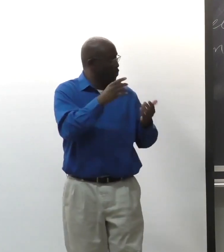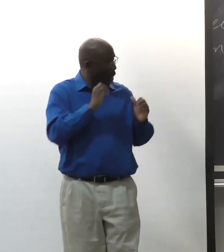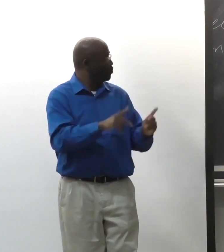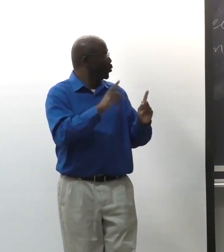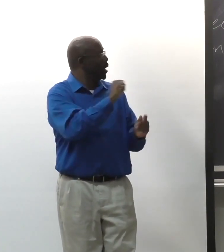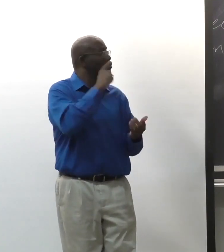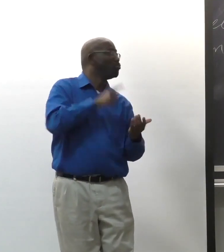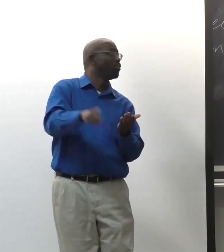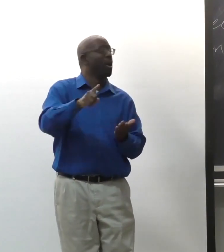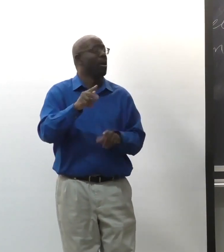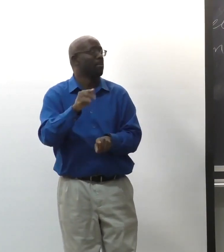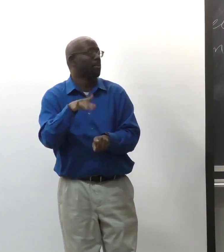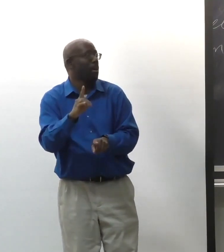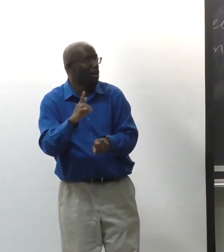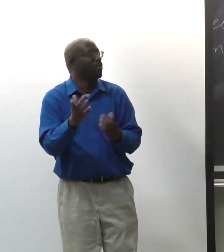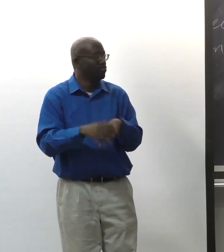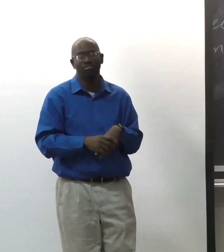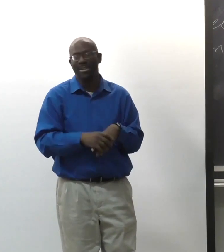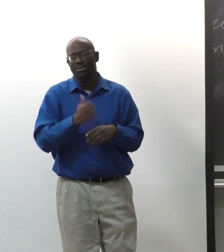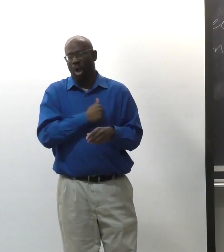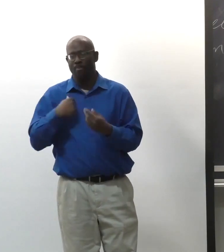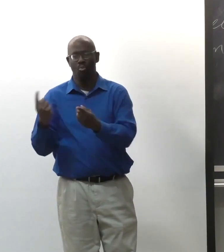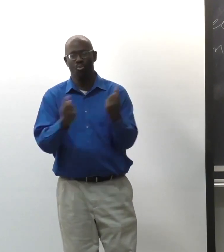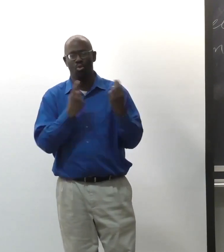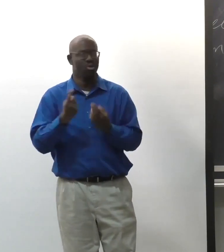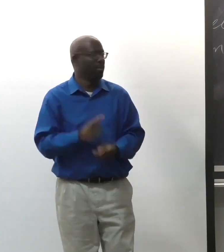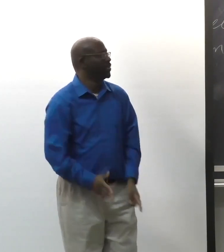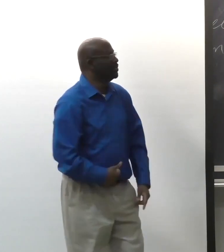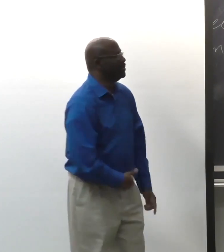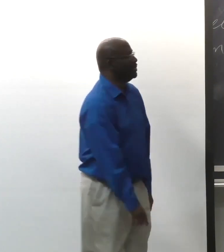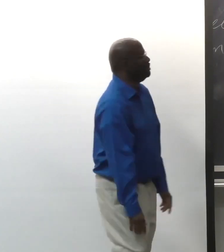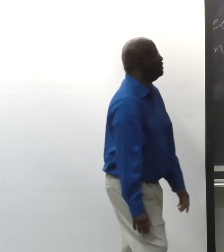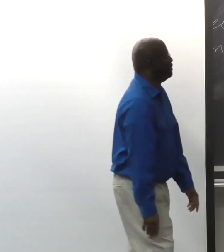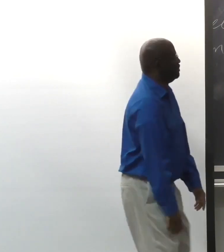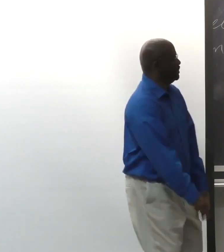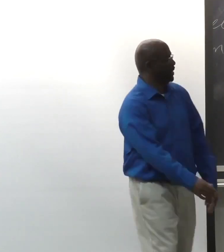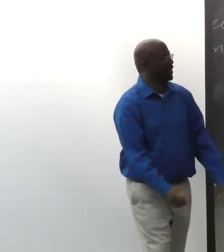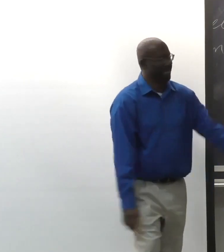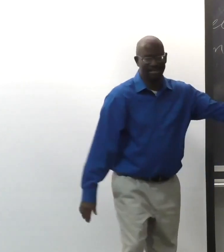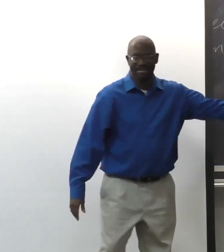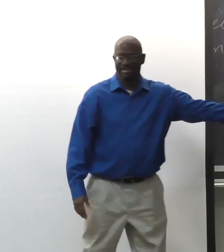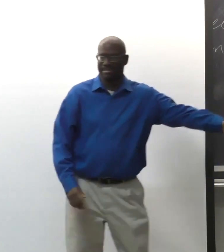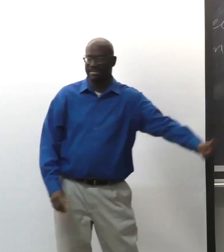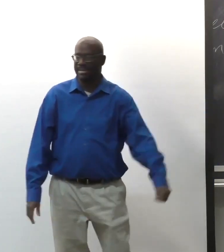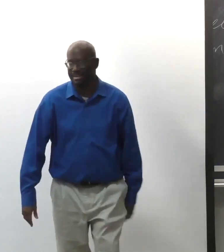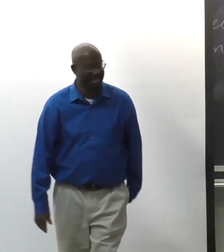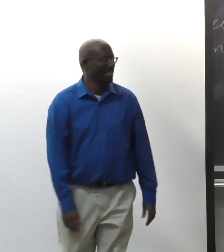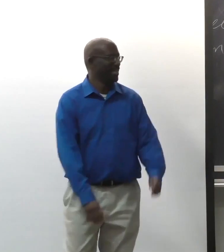And so I think that's an opportunity, if you want to check it out NTID. Sorry, I'm kind of here. But-- Thank you.